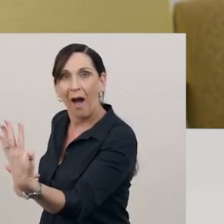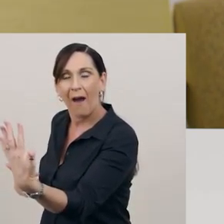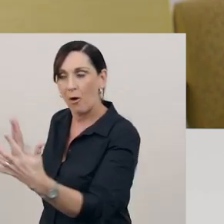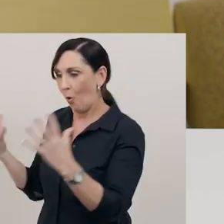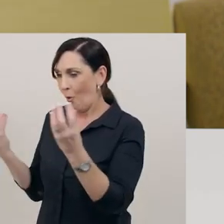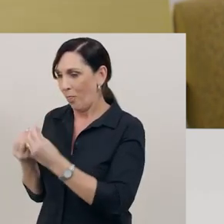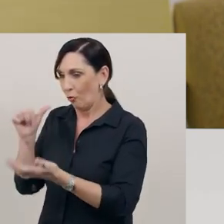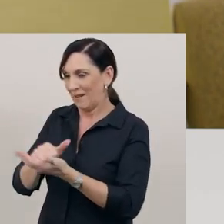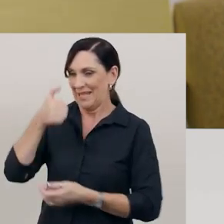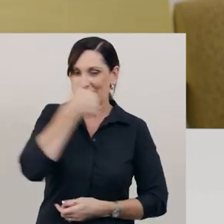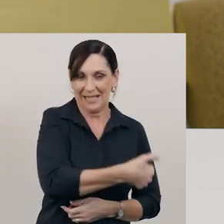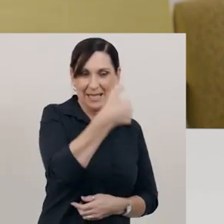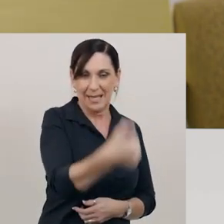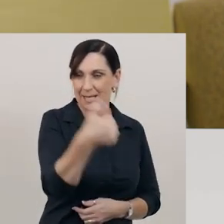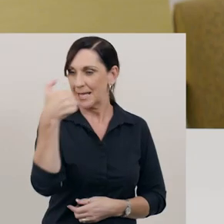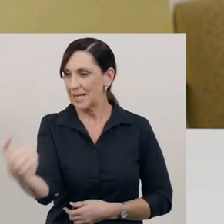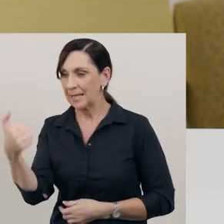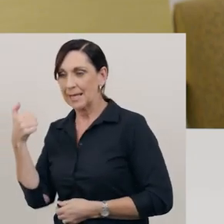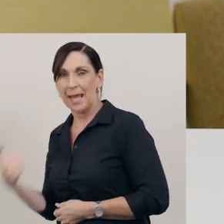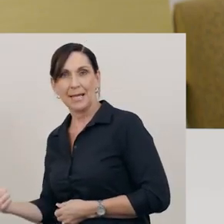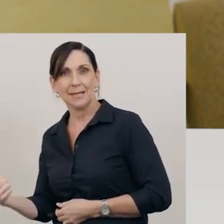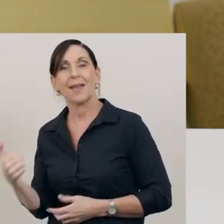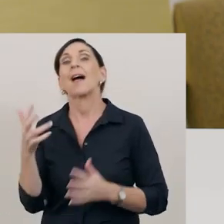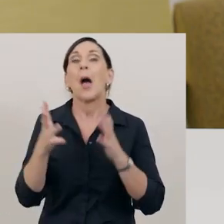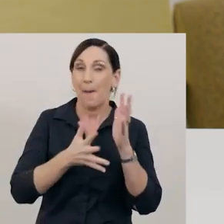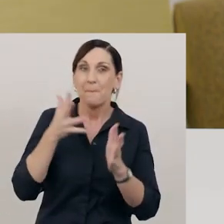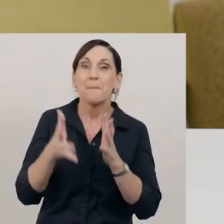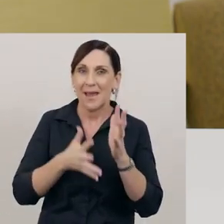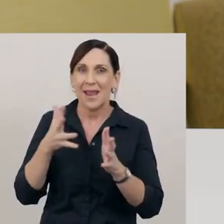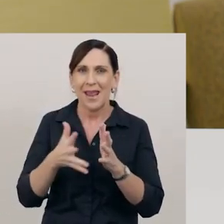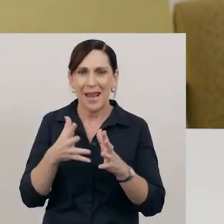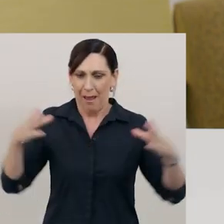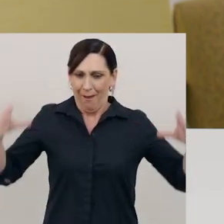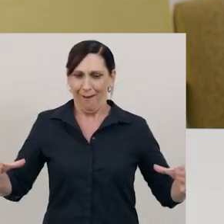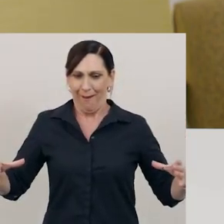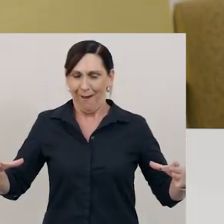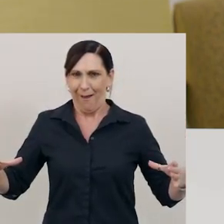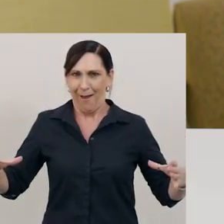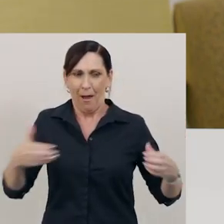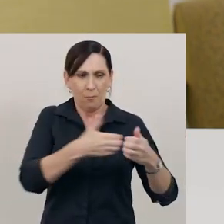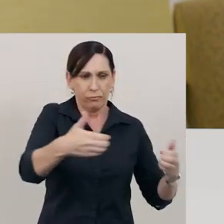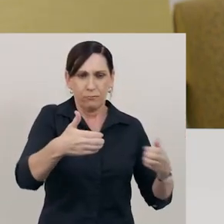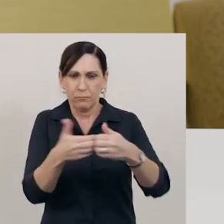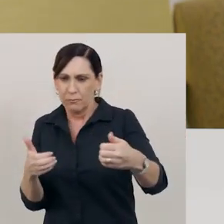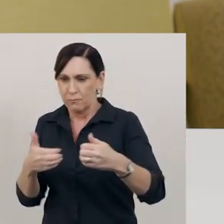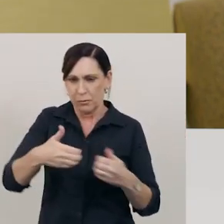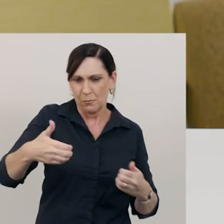there’ll be 6 in each pile. Now, I've split the whole collection into quarters.